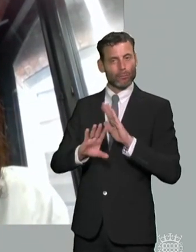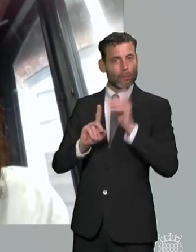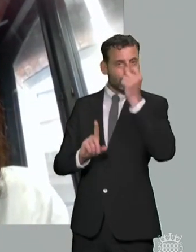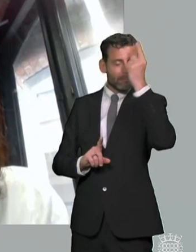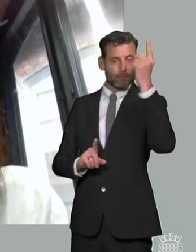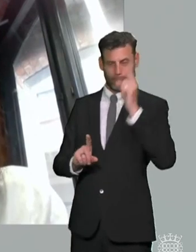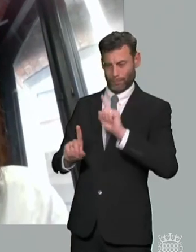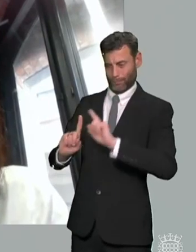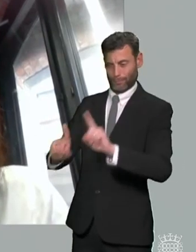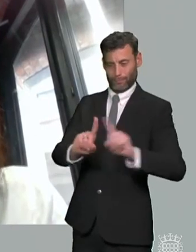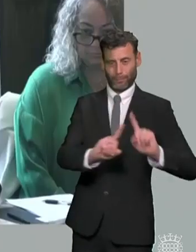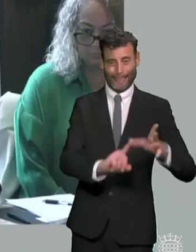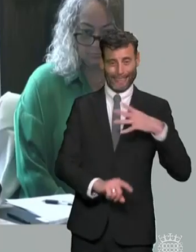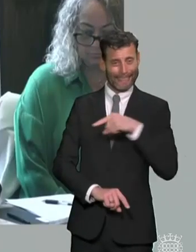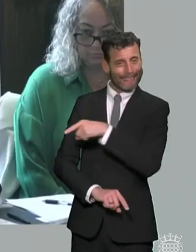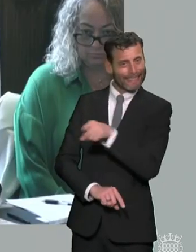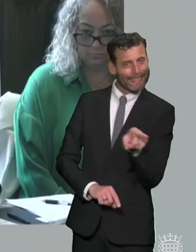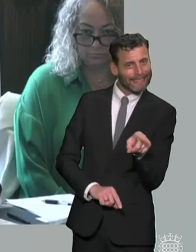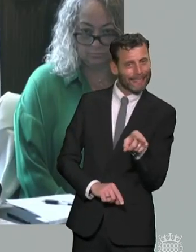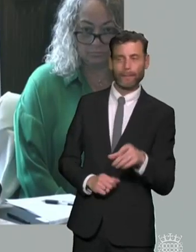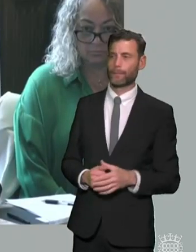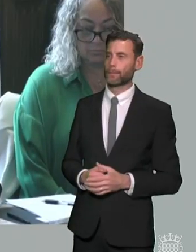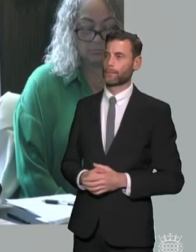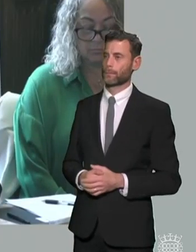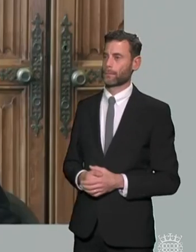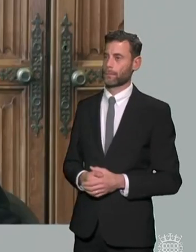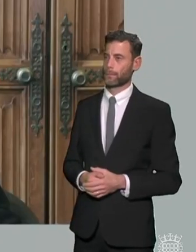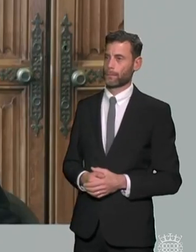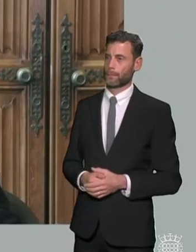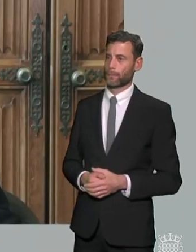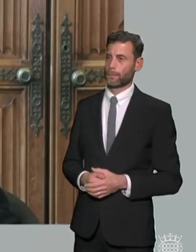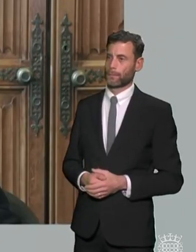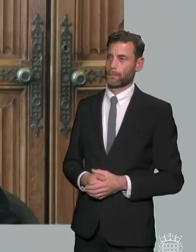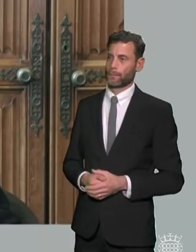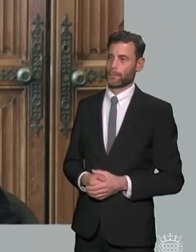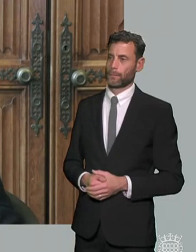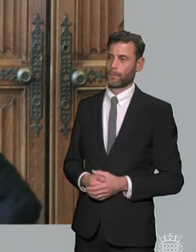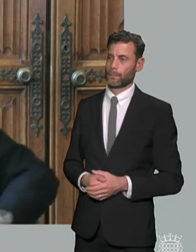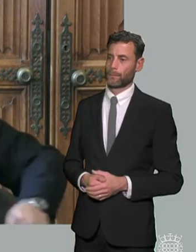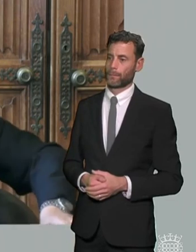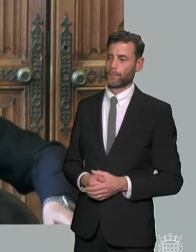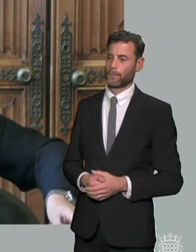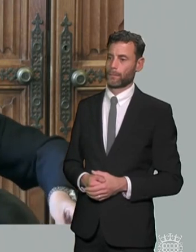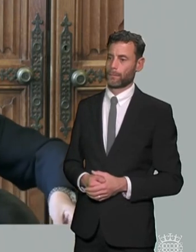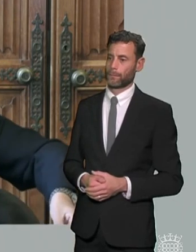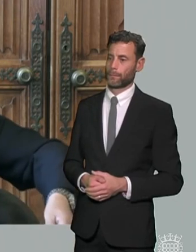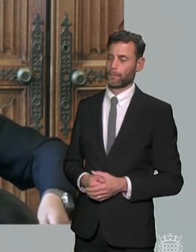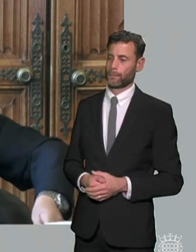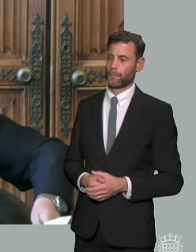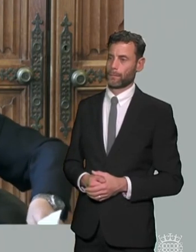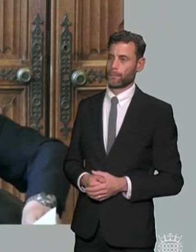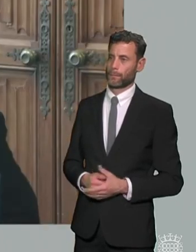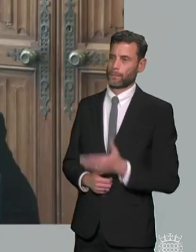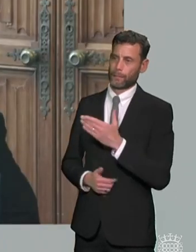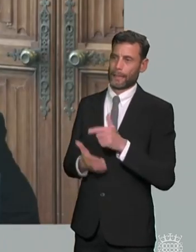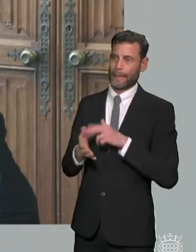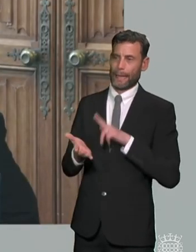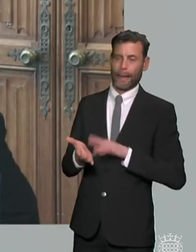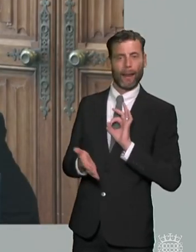of children thank you thank you yeah i've been really interested in in the the way in which um